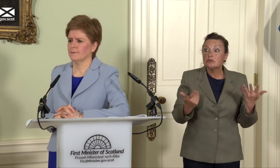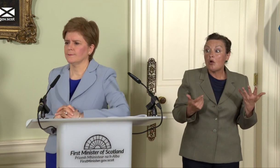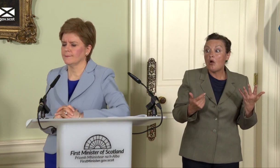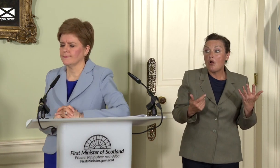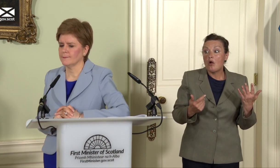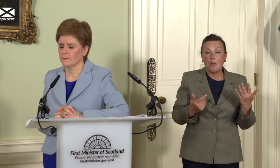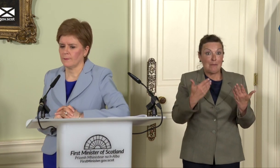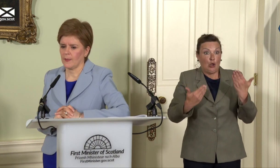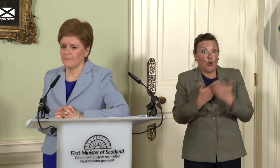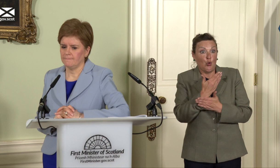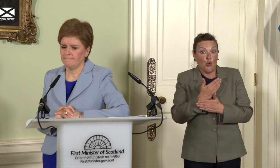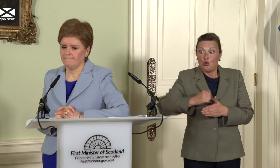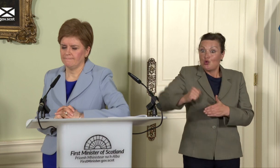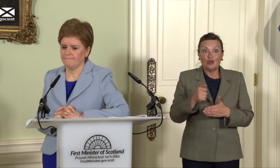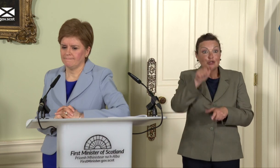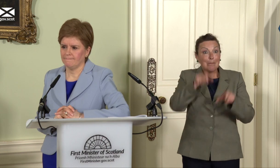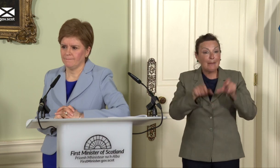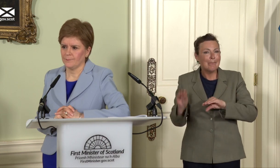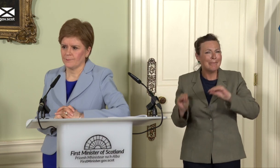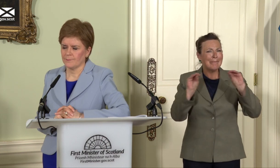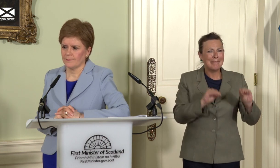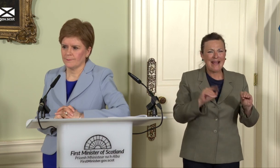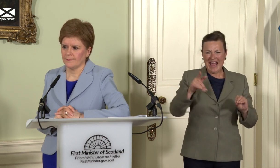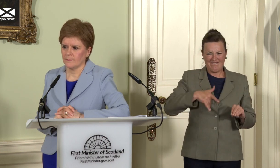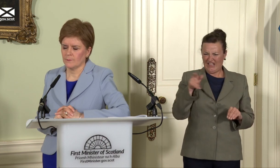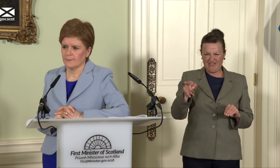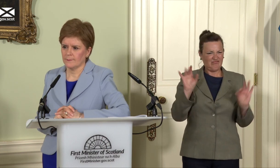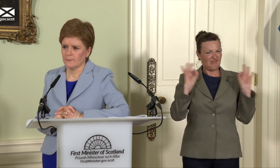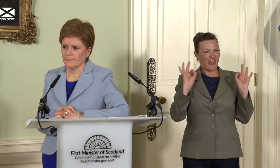arrived here? Is that who you’re pitching this at, because there doesn’t seem to be anything